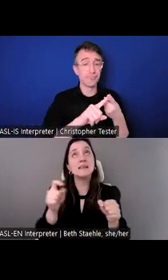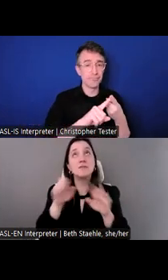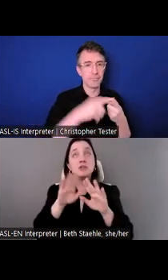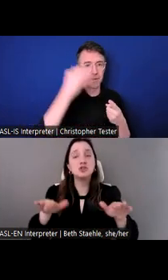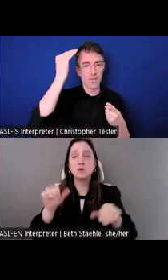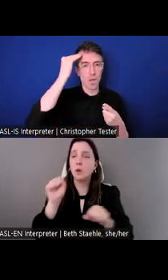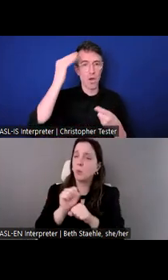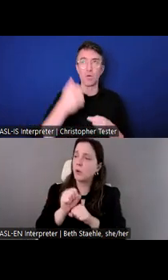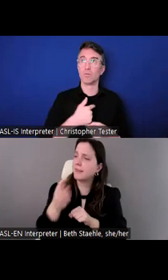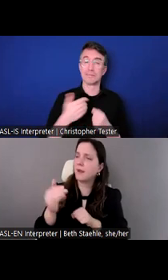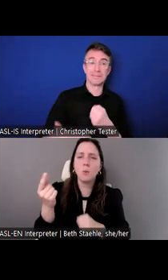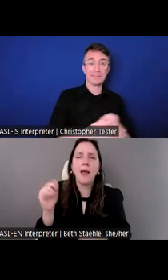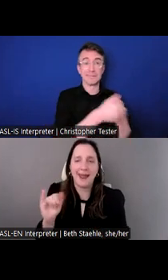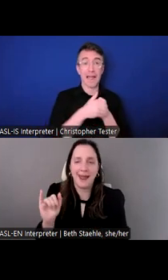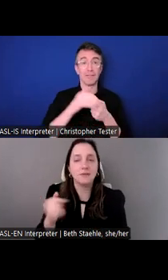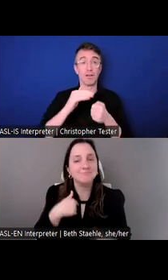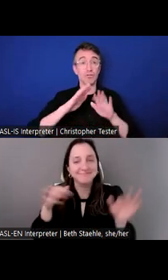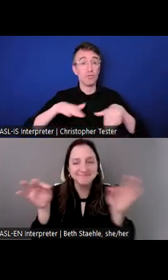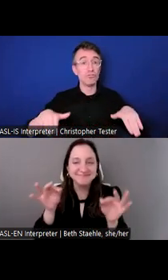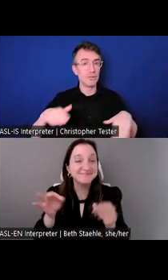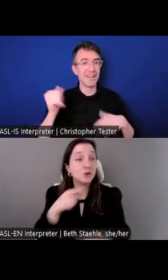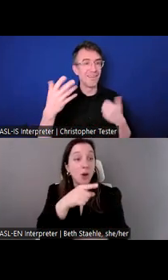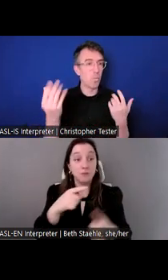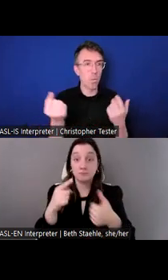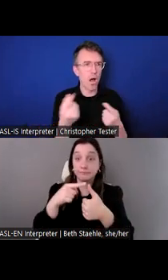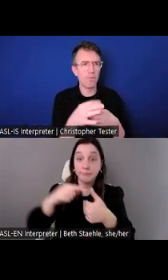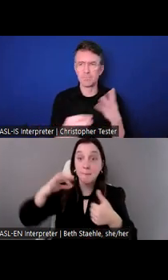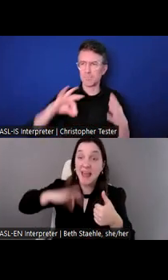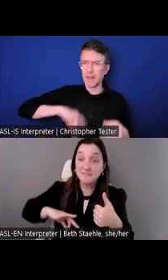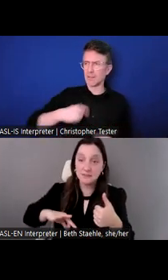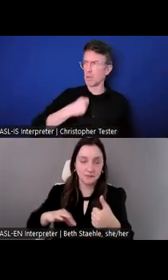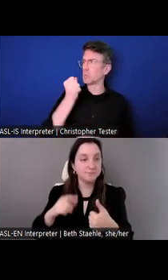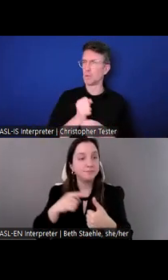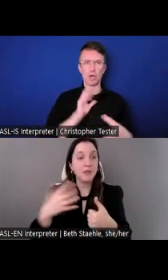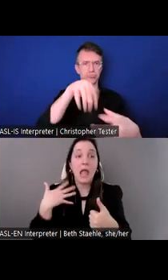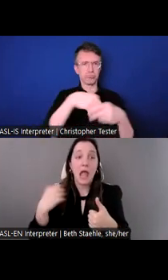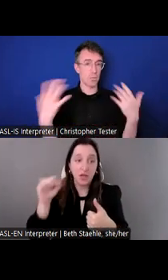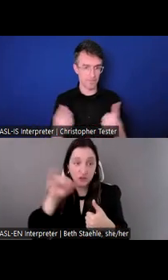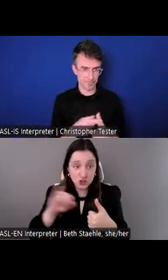We have benefits such as health insurance, including medical, dental, and vision.